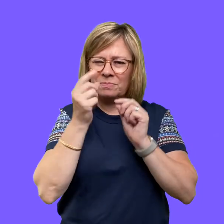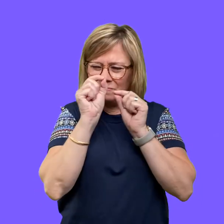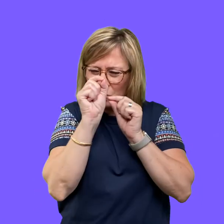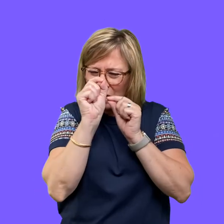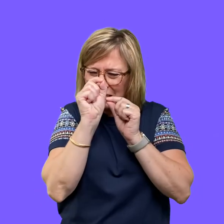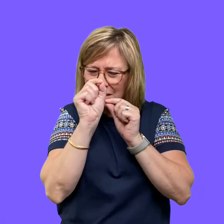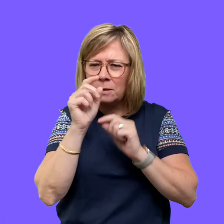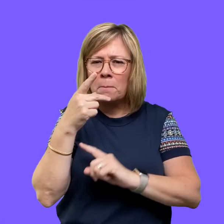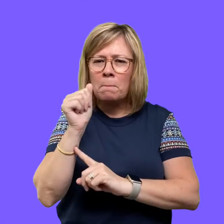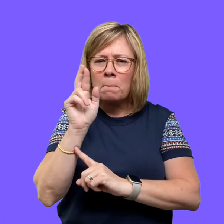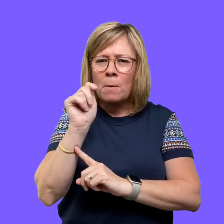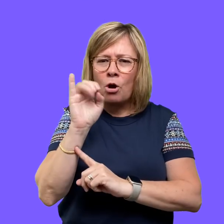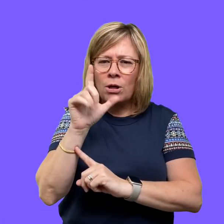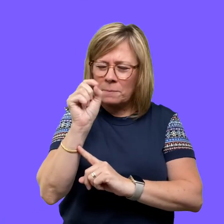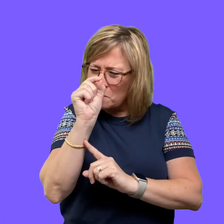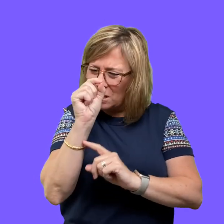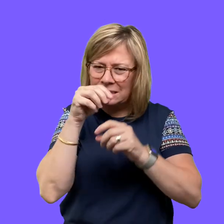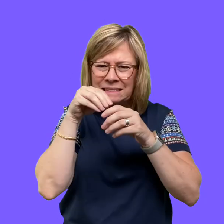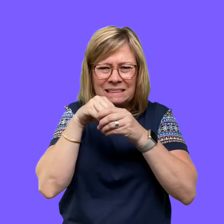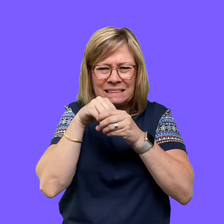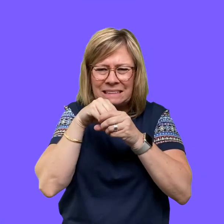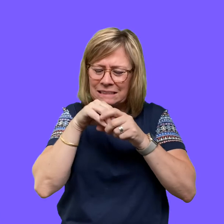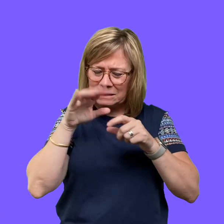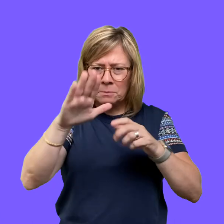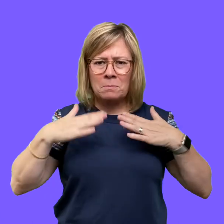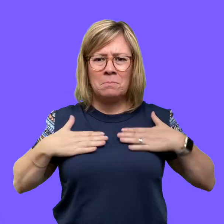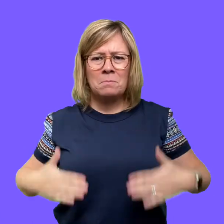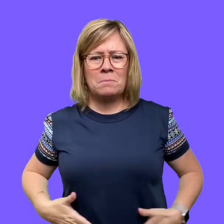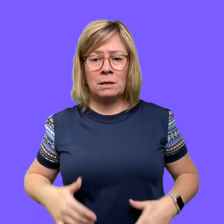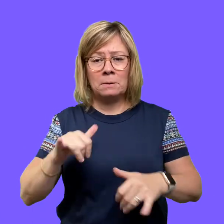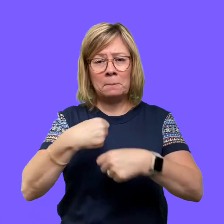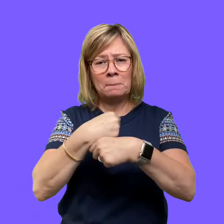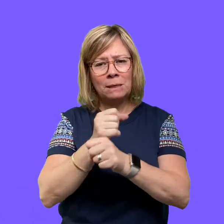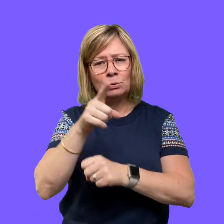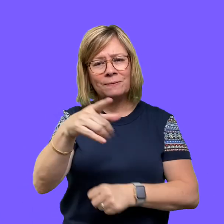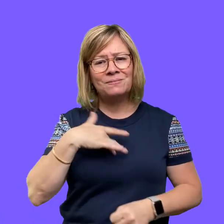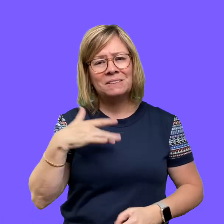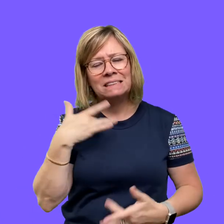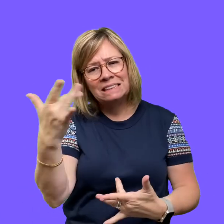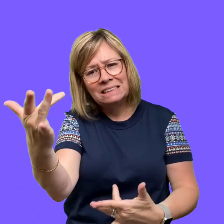This is a very small particle that is found within your body. They can cause